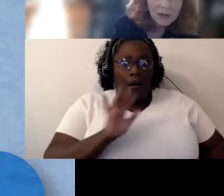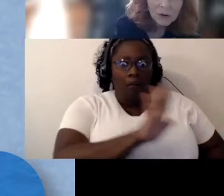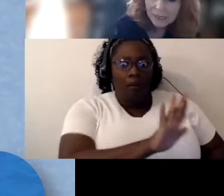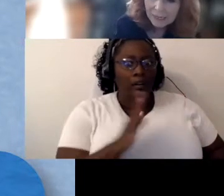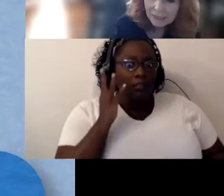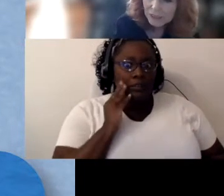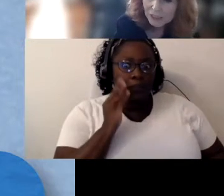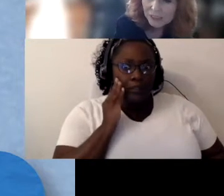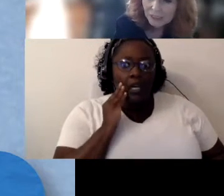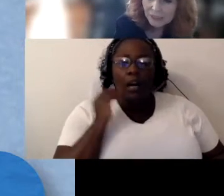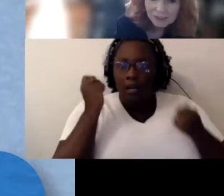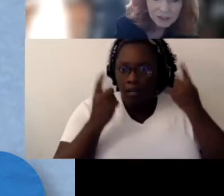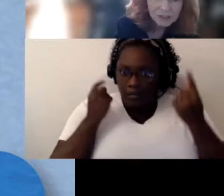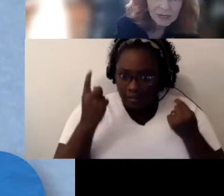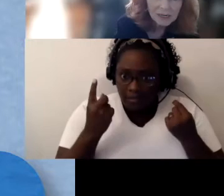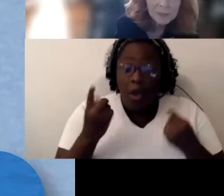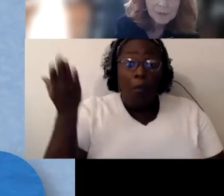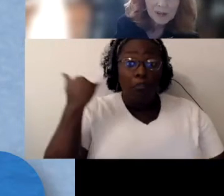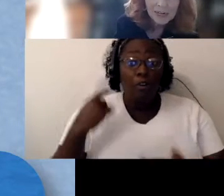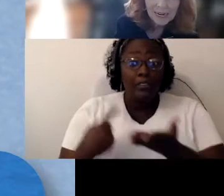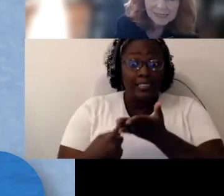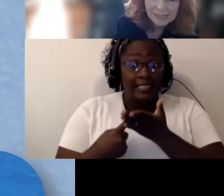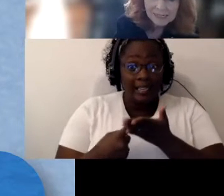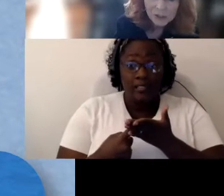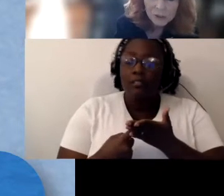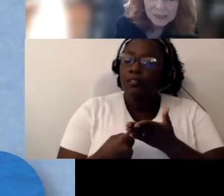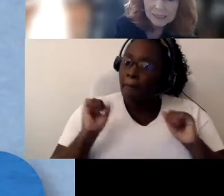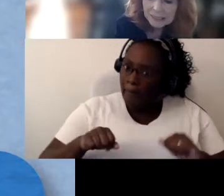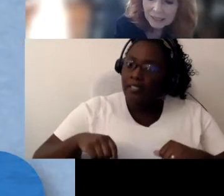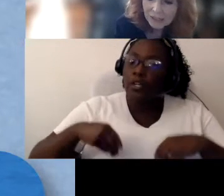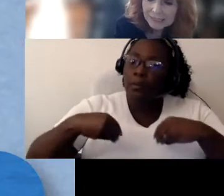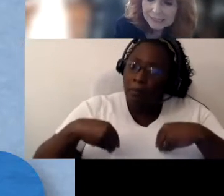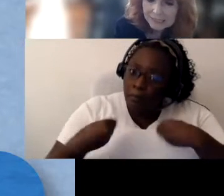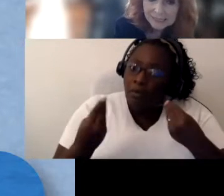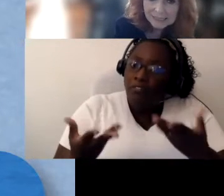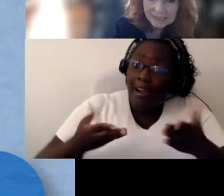So again, we just said this it’s got to provide access to as clear and as consistent